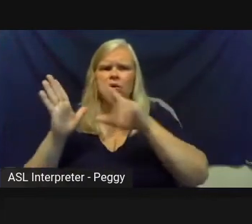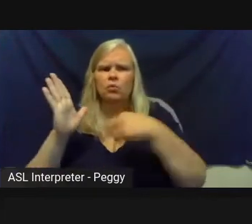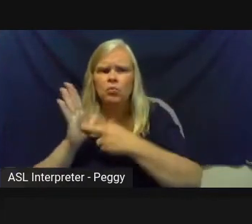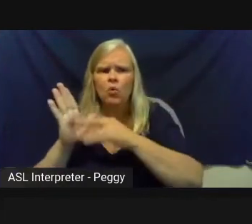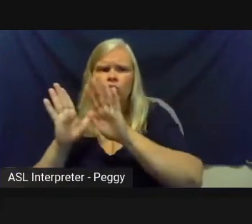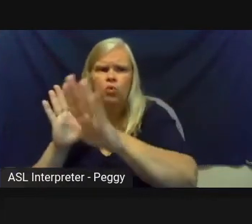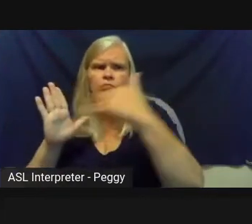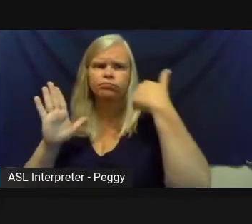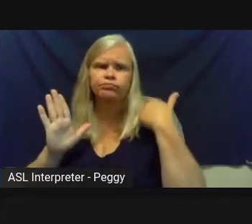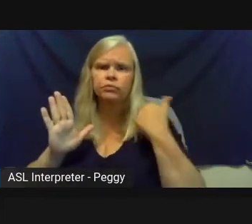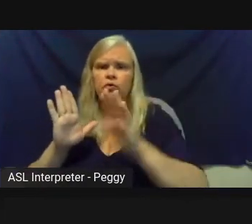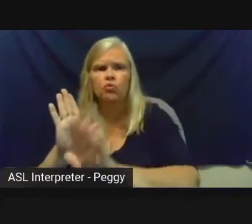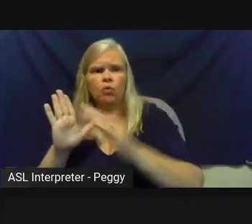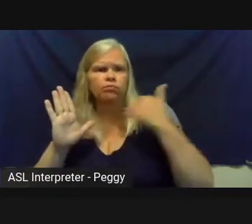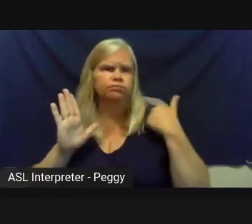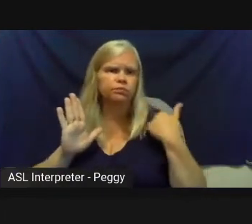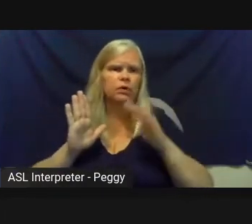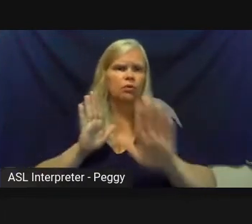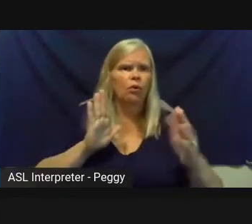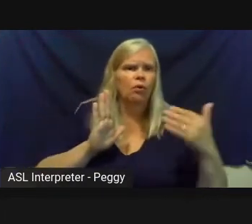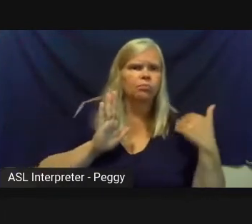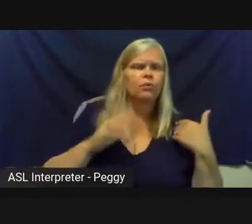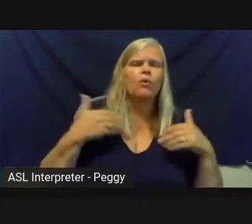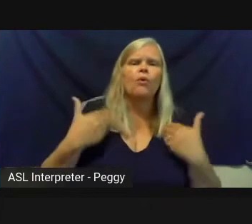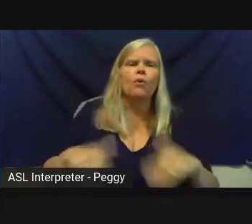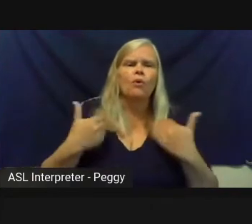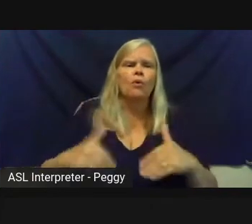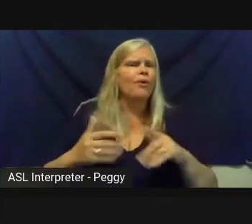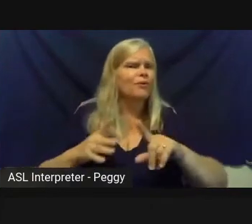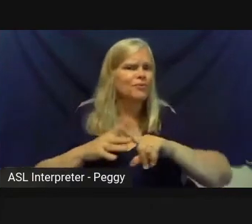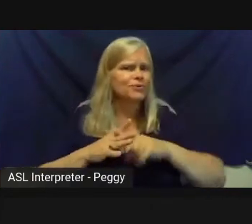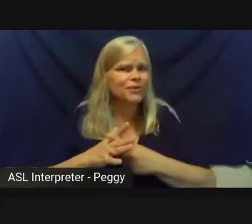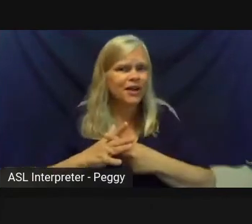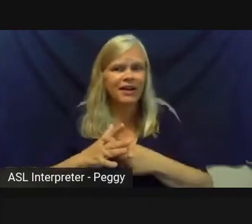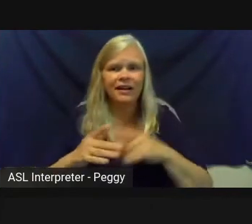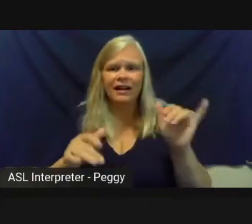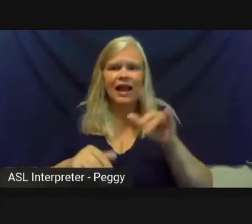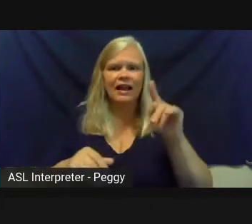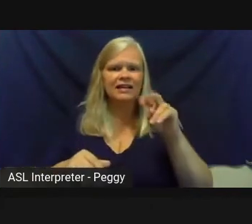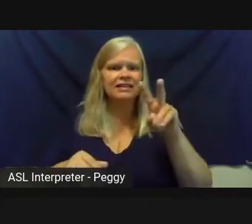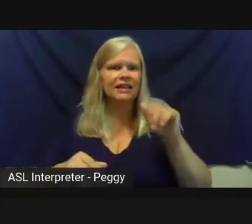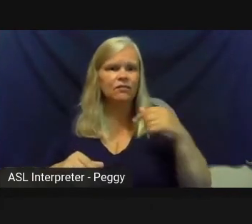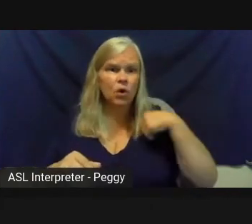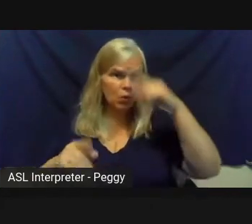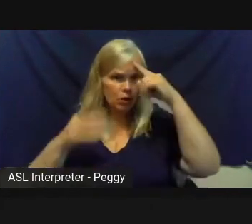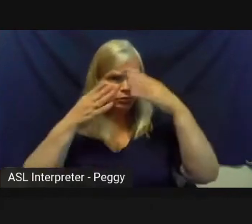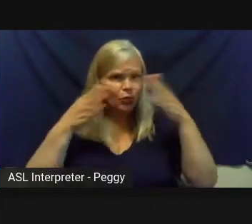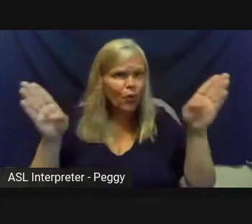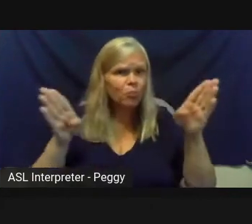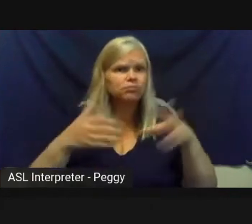well as how you started with this very-- as you were just saying, Teva-- open, flexible attitude towards